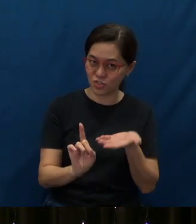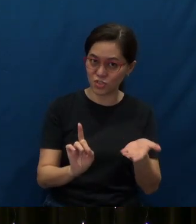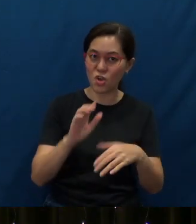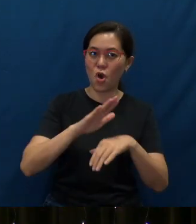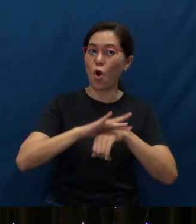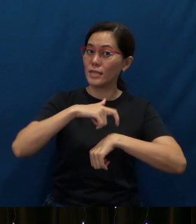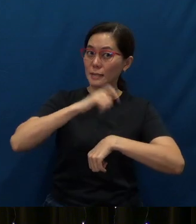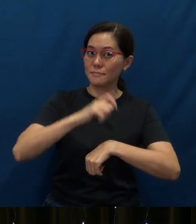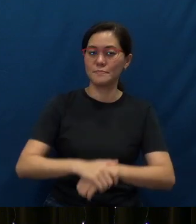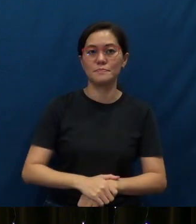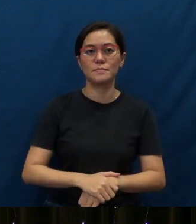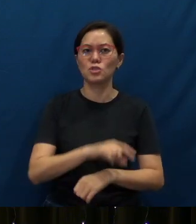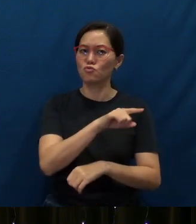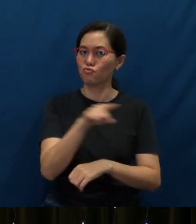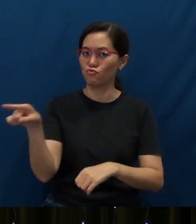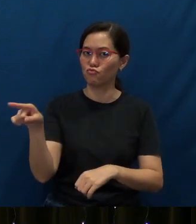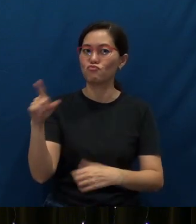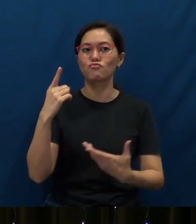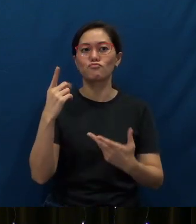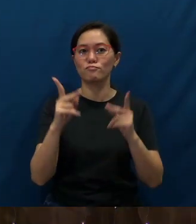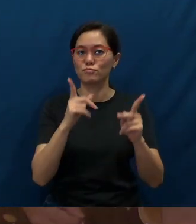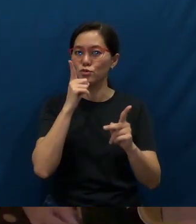You're the ones who have settled your hearts